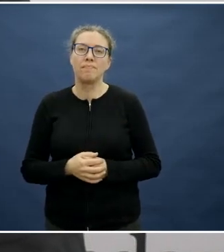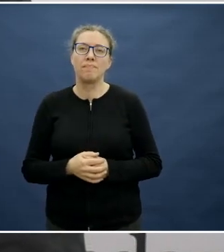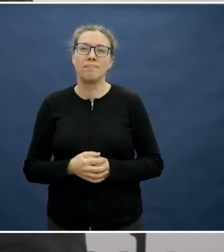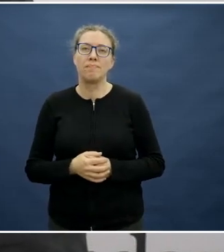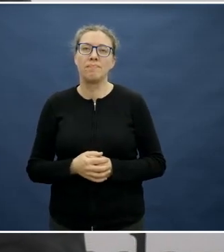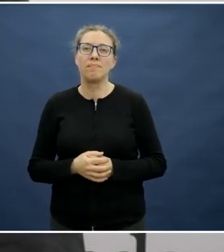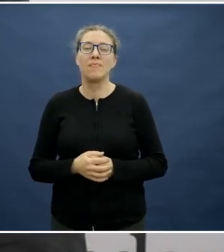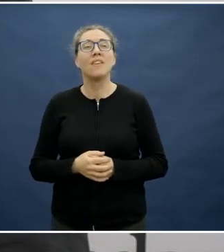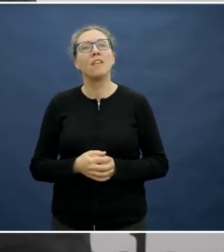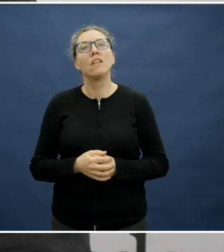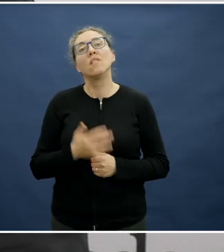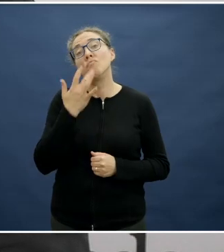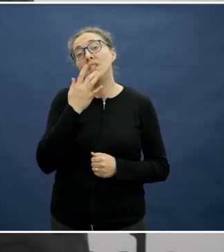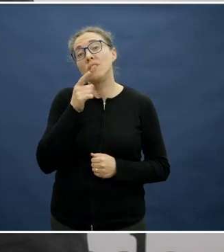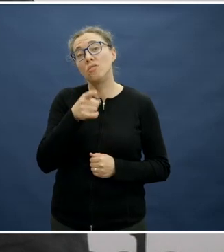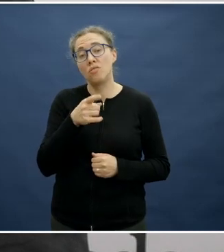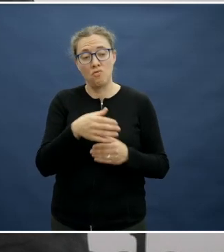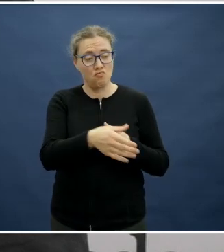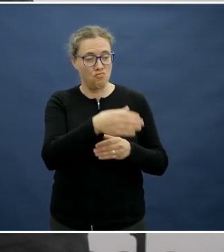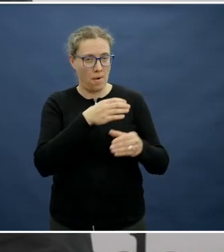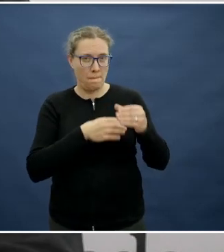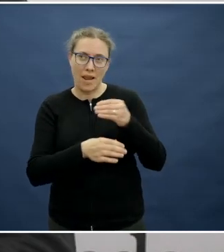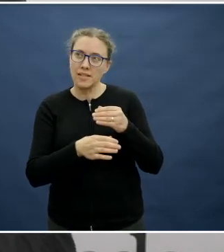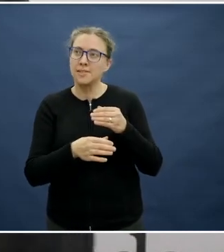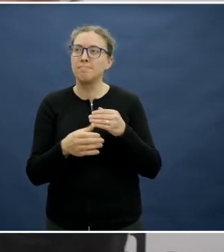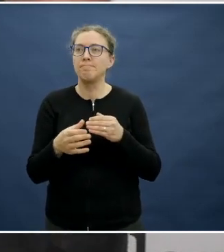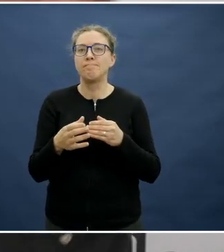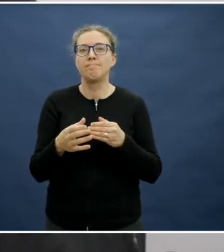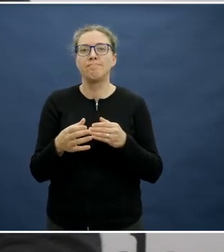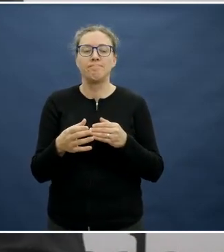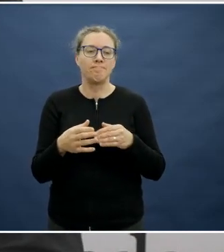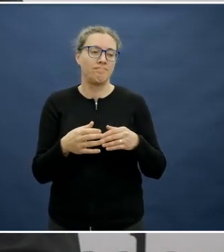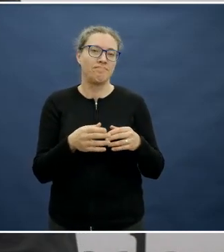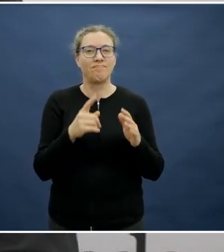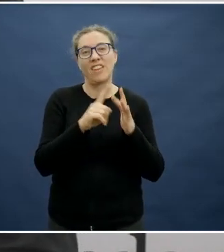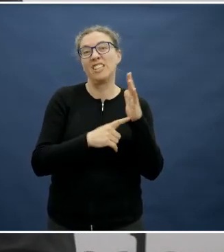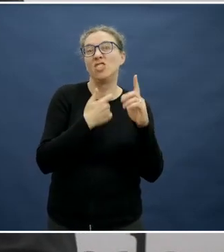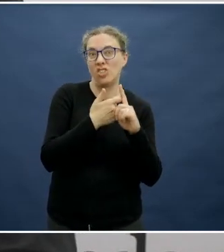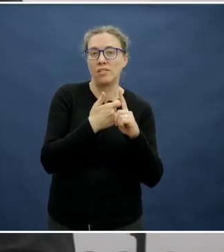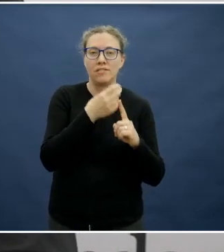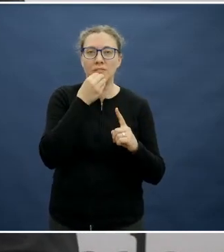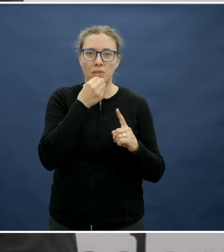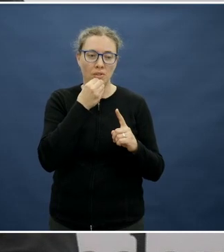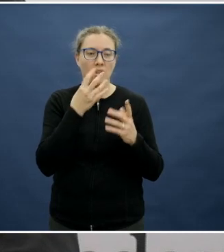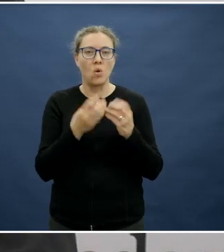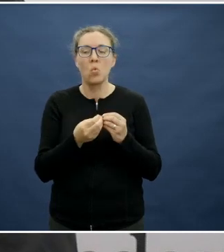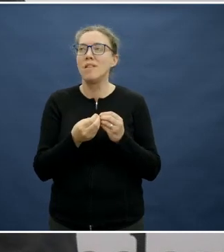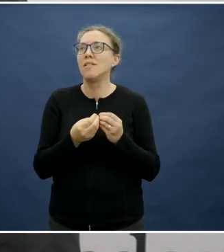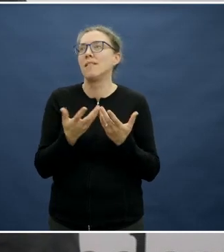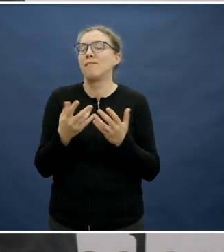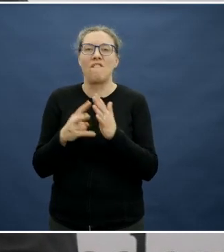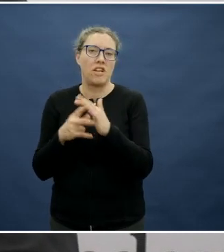you're substituting a junk food, as it's referred to, for something else like vegetables or